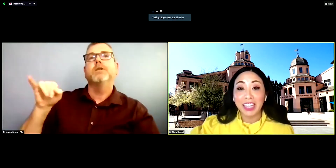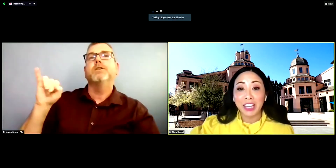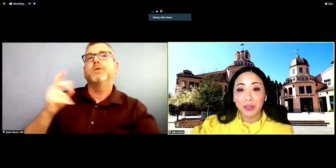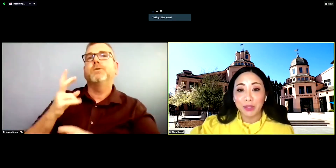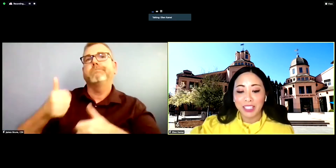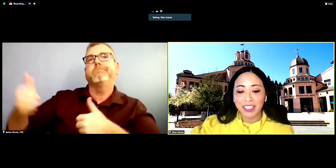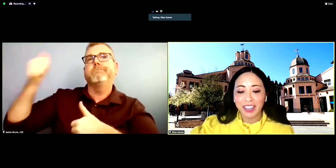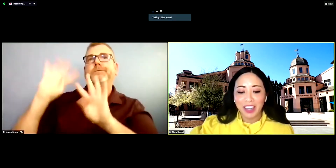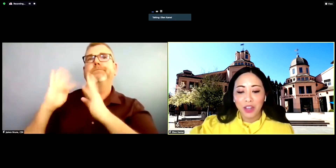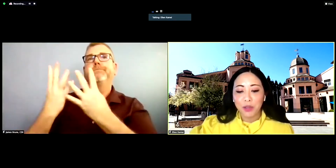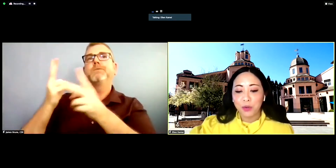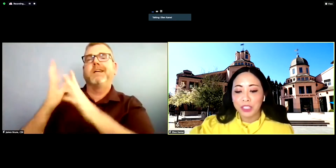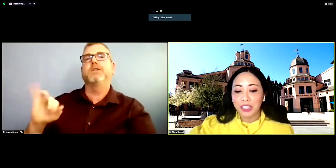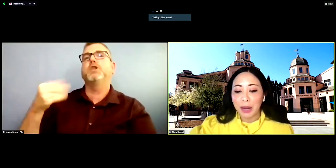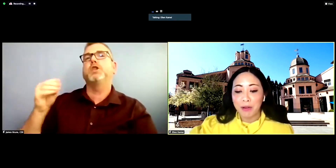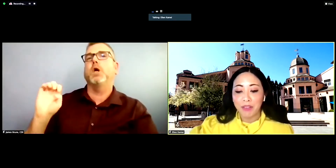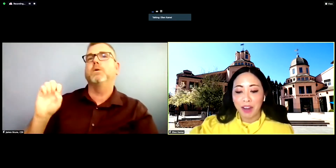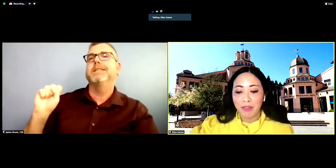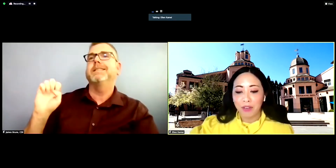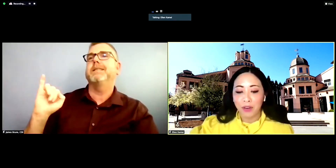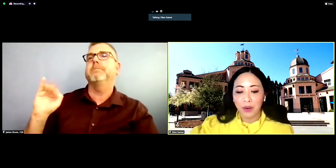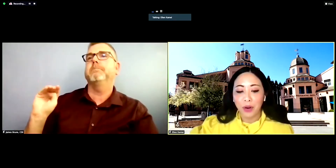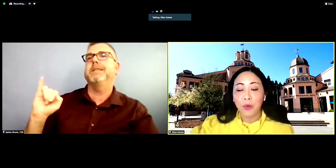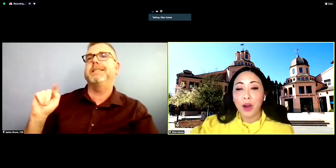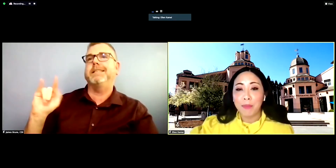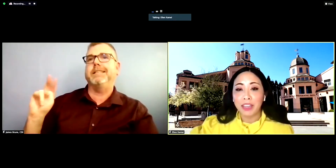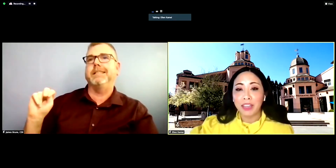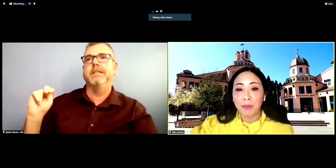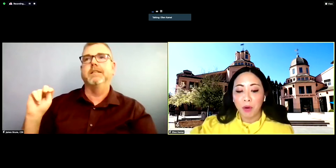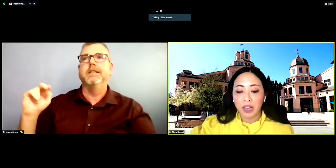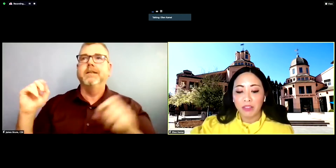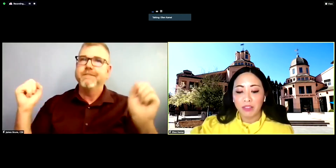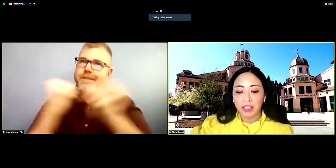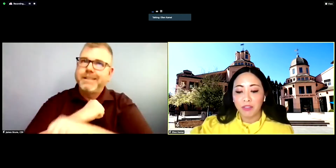In closing, through this collaborative effort, we are making it more convenient